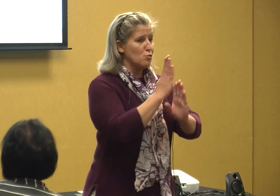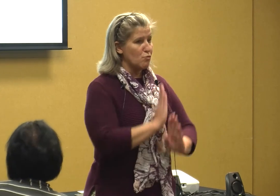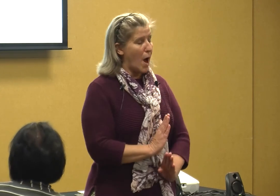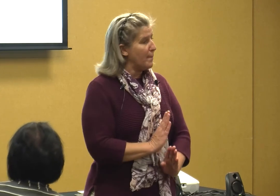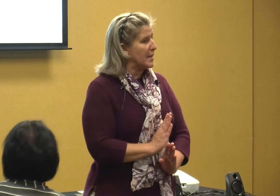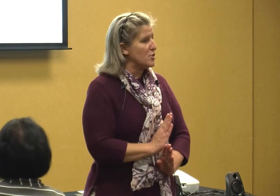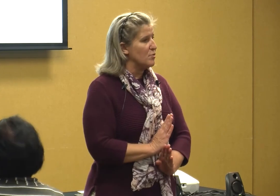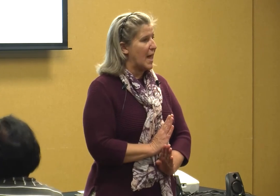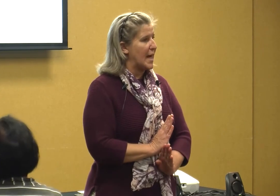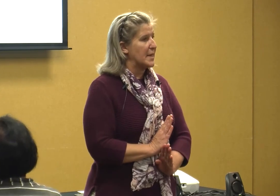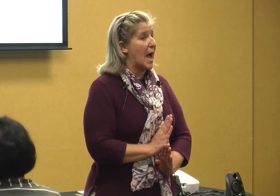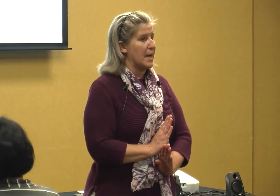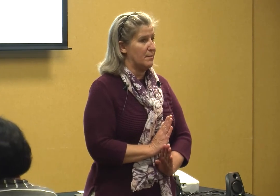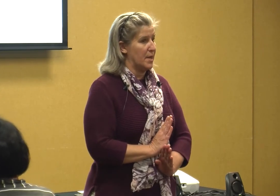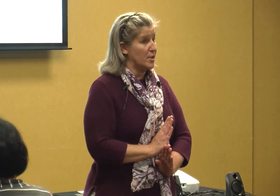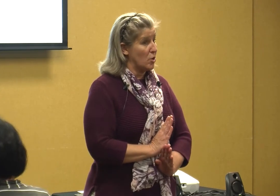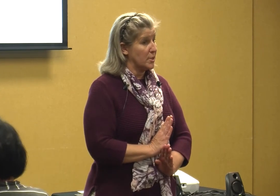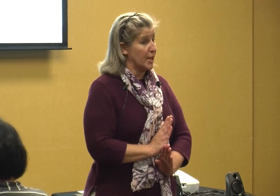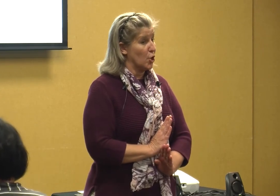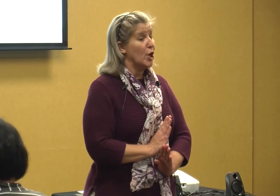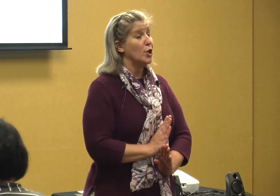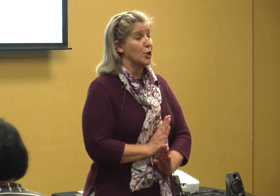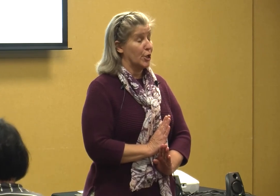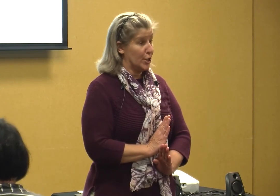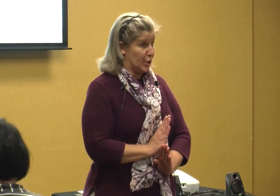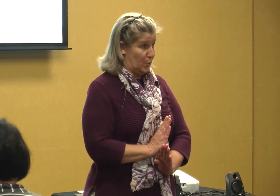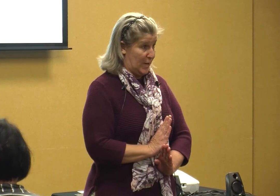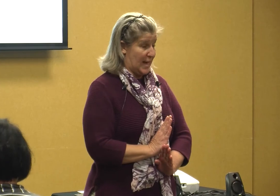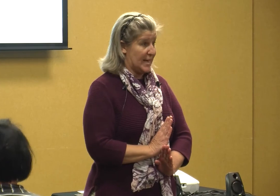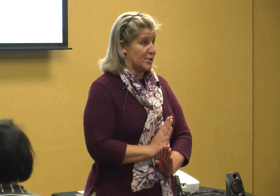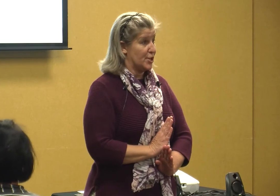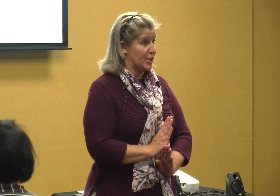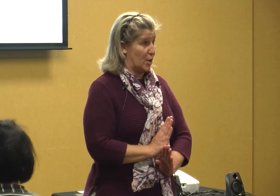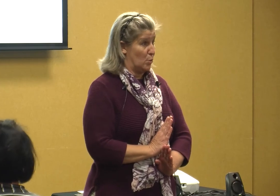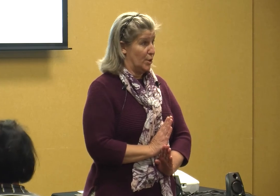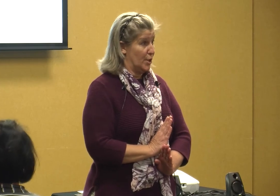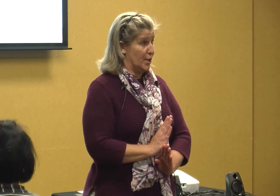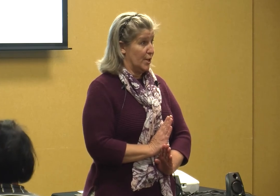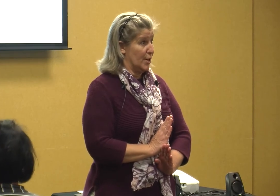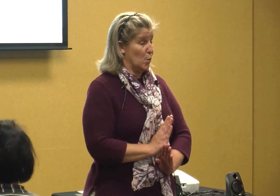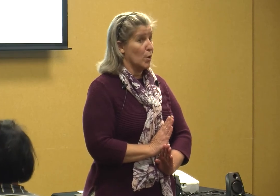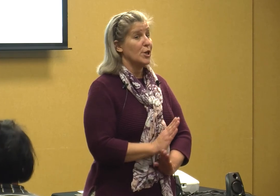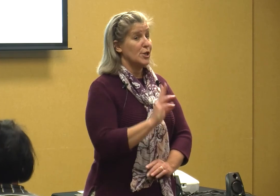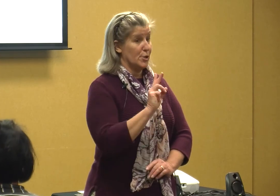drop into that I am the adult here you're going to do what I need you to do we're going to do